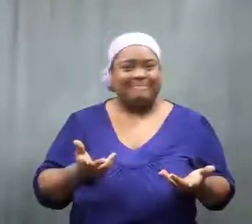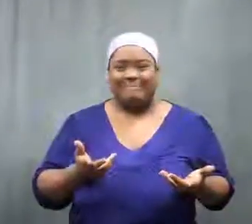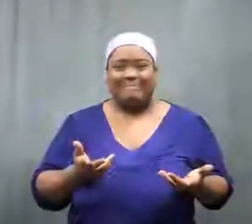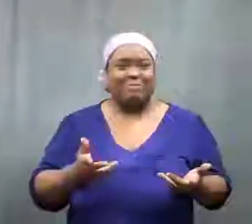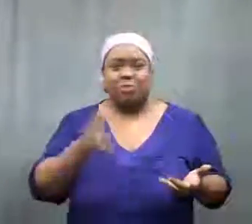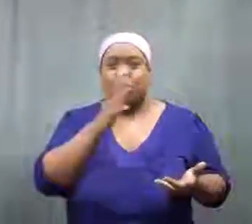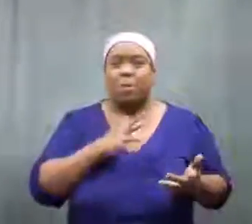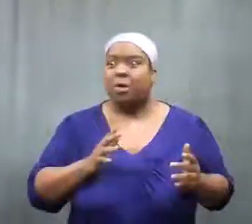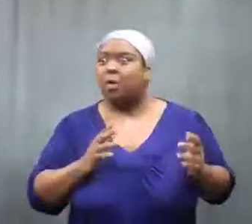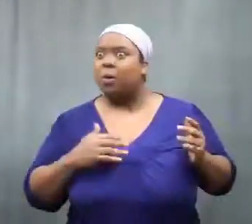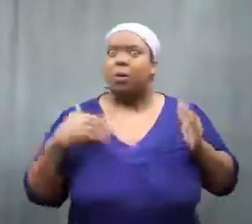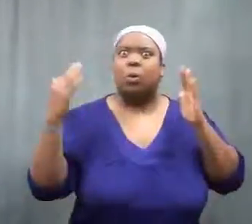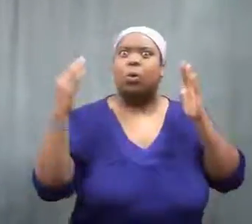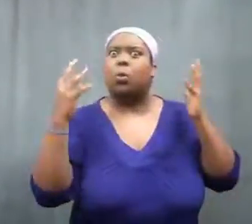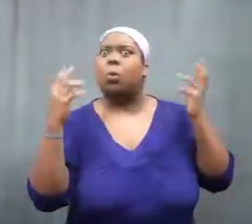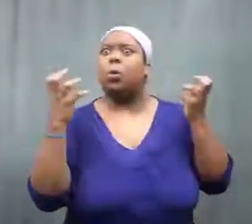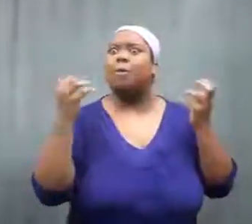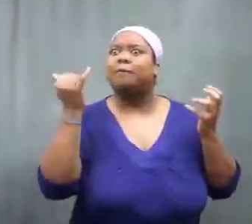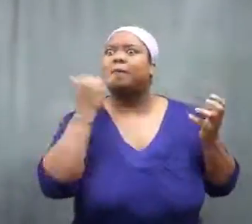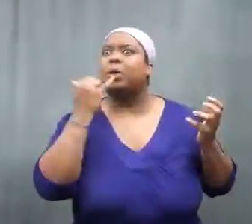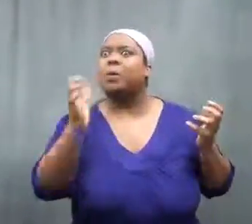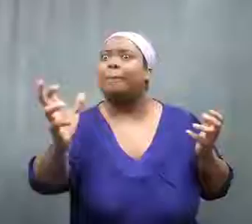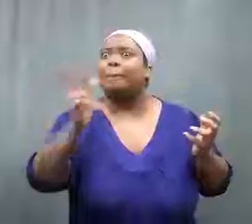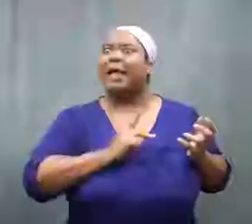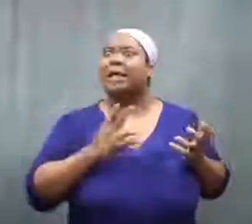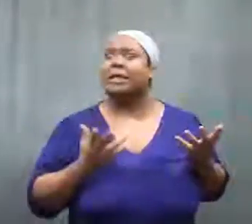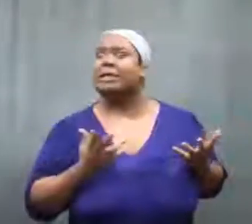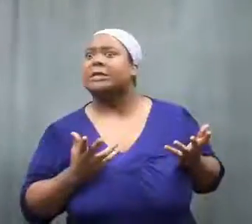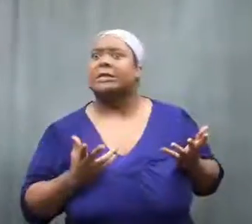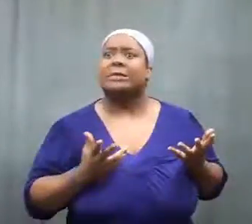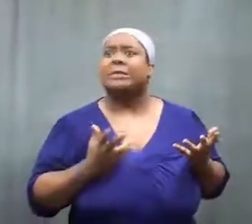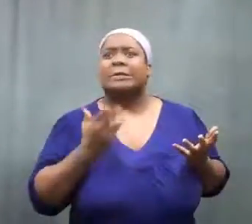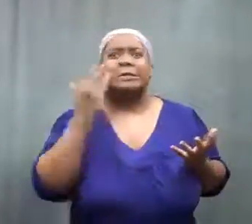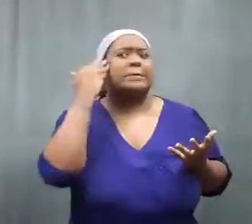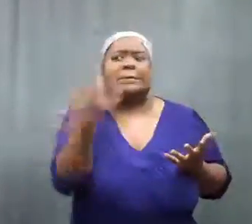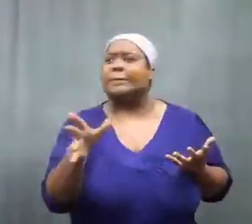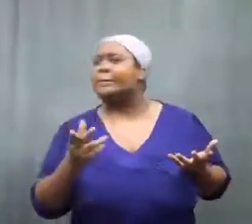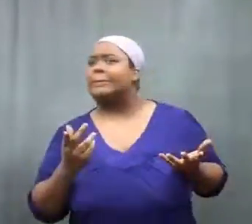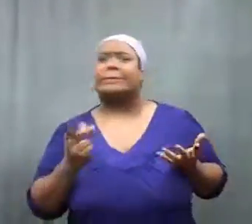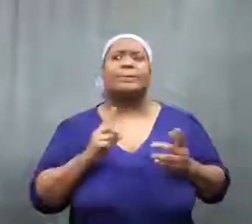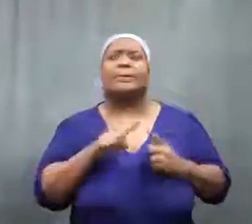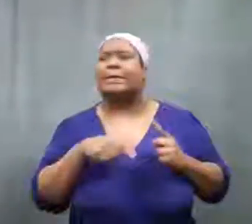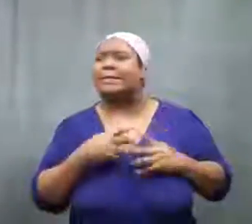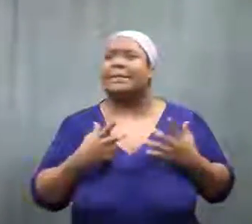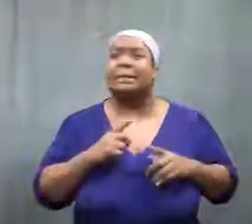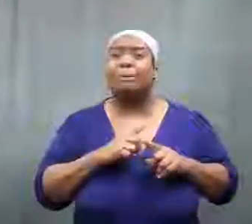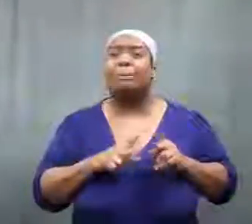The woman doesn't know when she'll get her phone back.